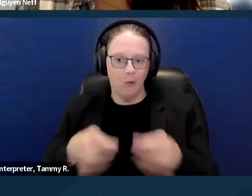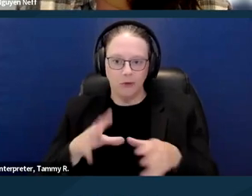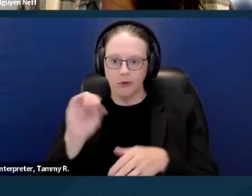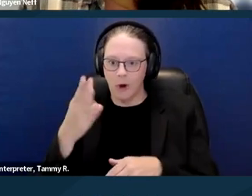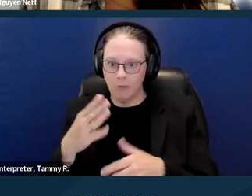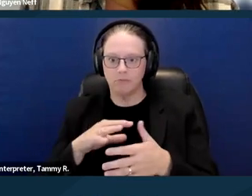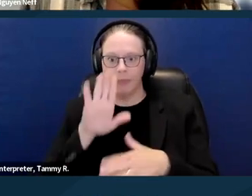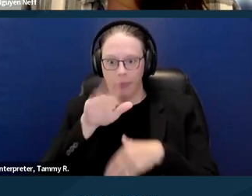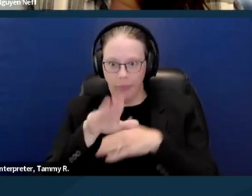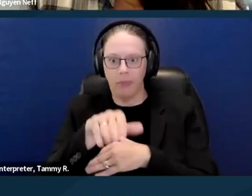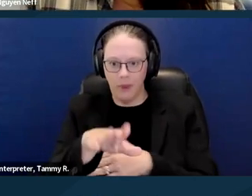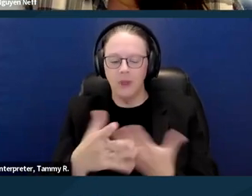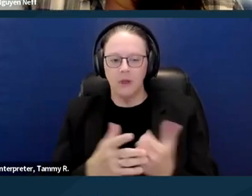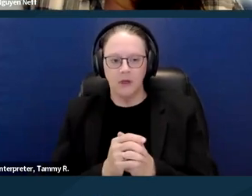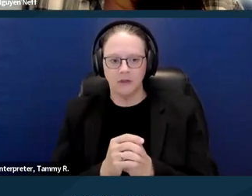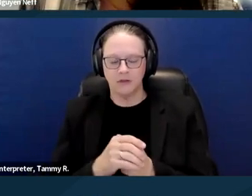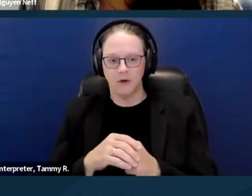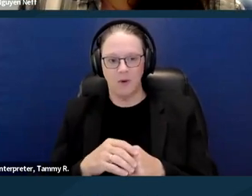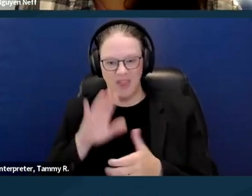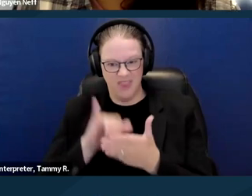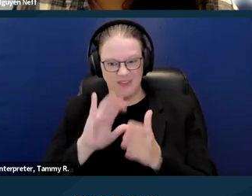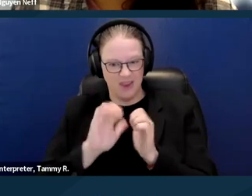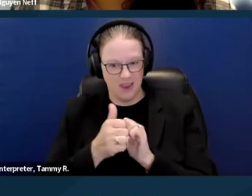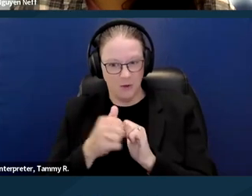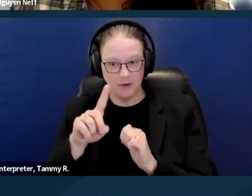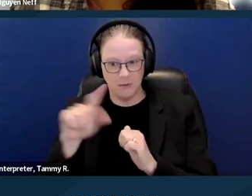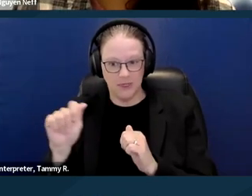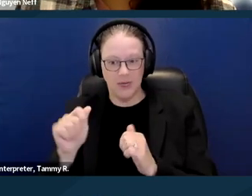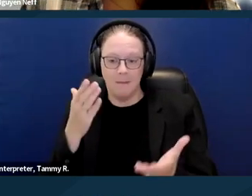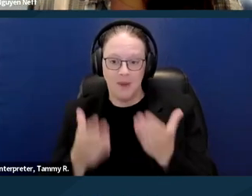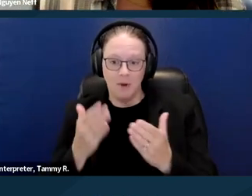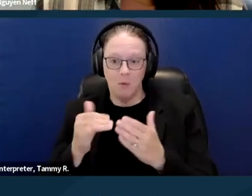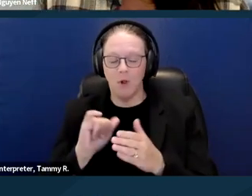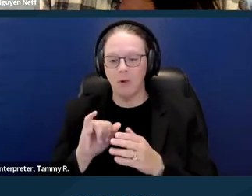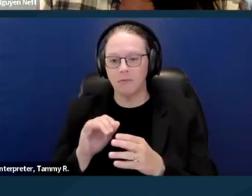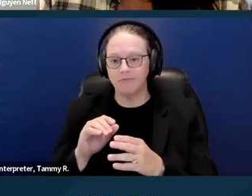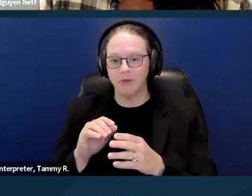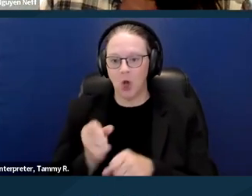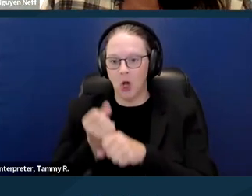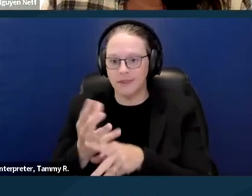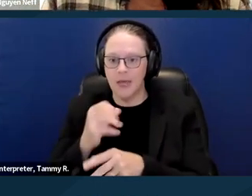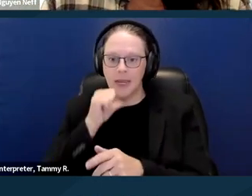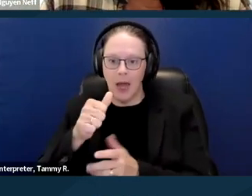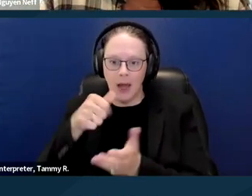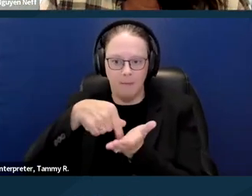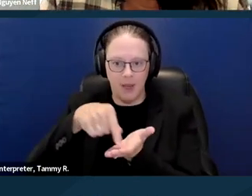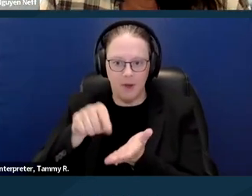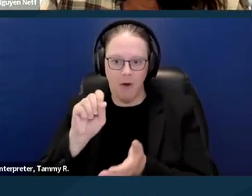So that's how a disability might lead to a non-payment of rent case. And we'll talk a little bit about how there might be some ways